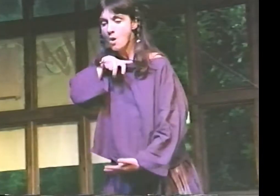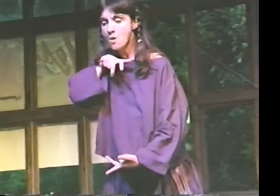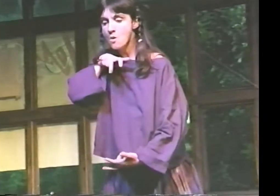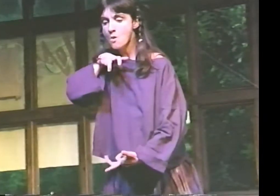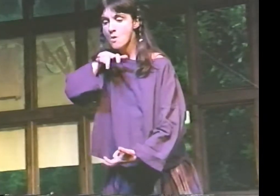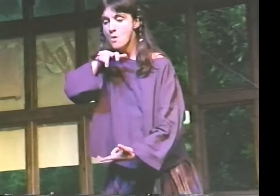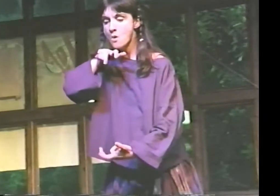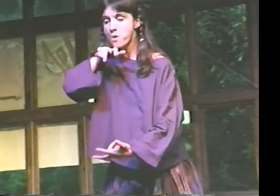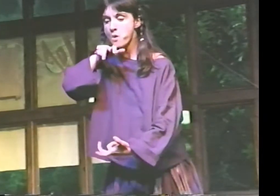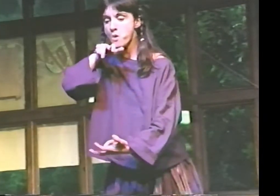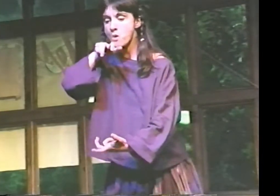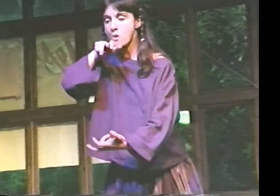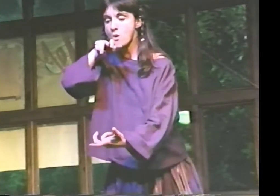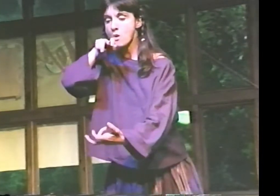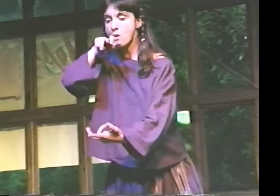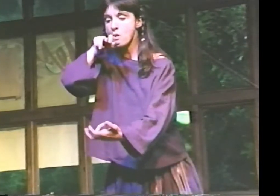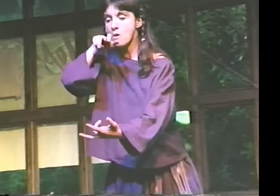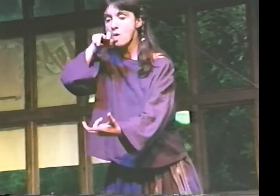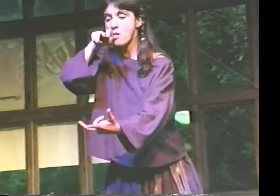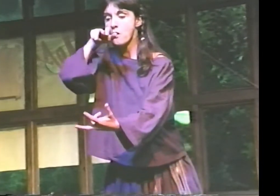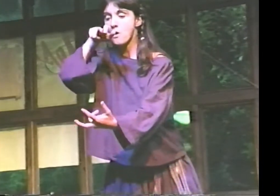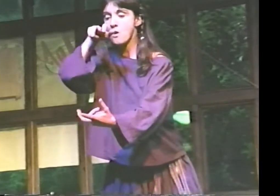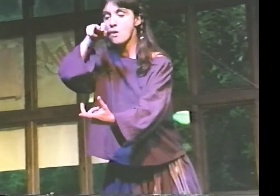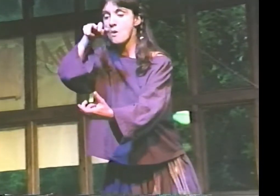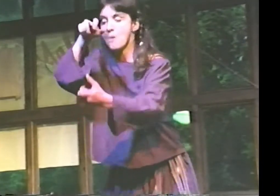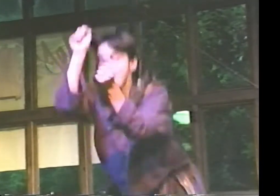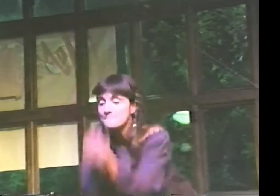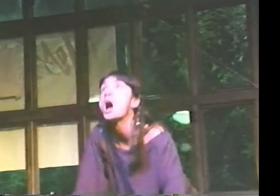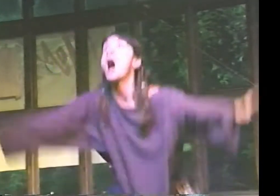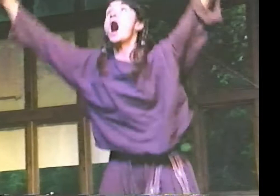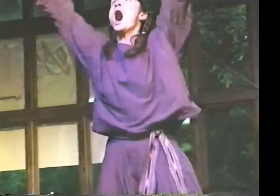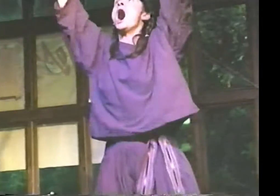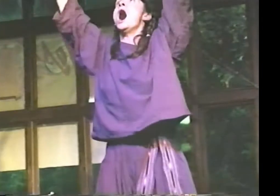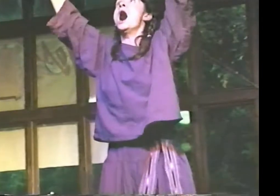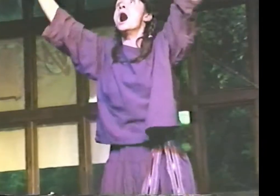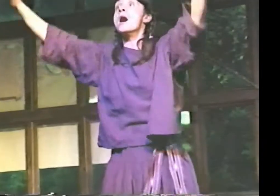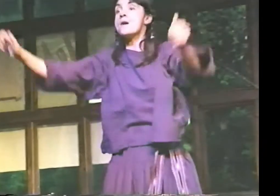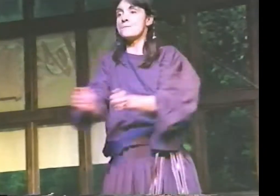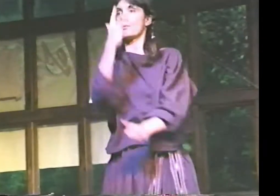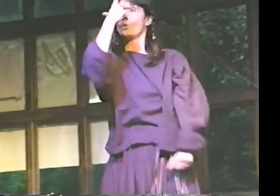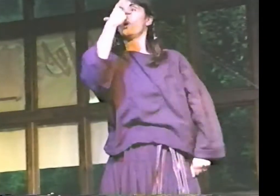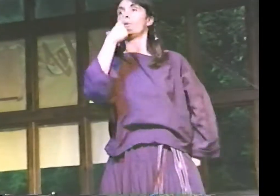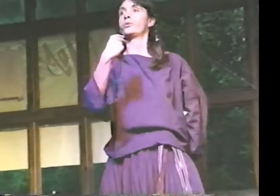THE FROG AND HIS REFLECTION, SPLASH!